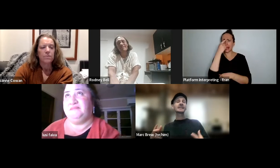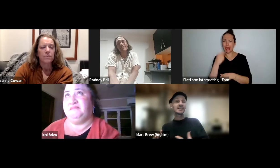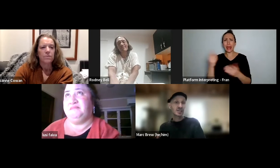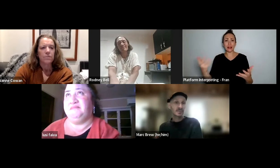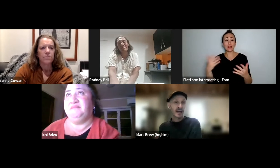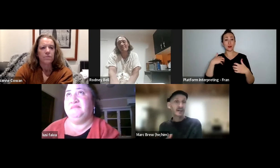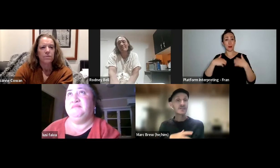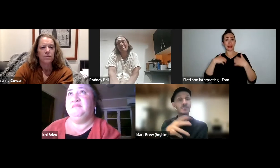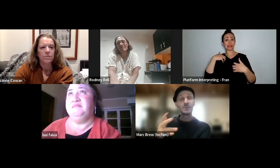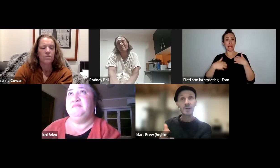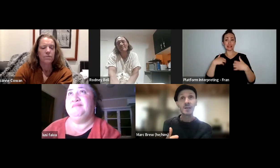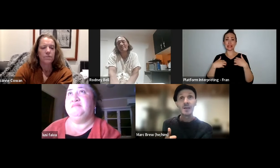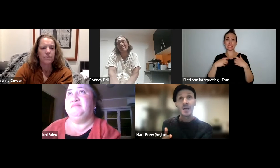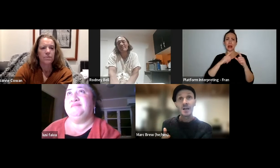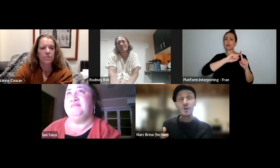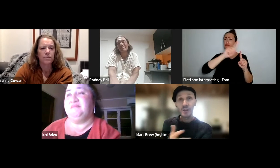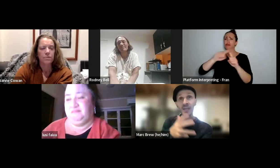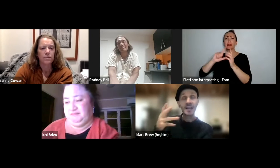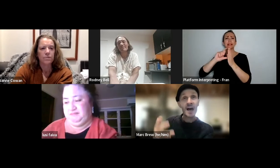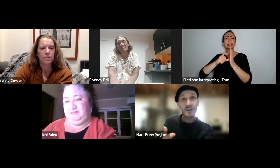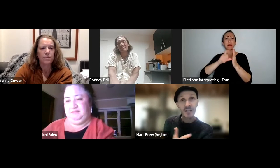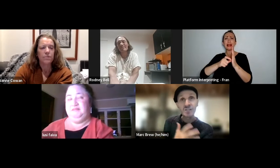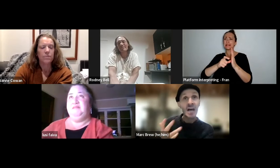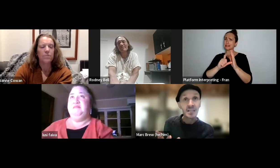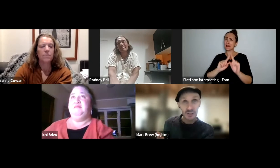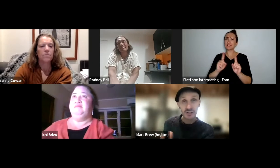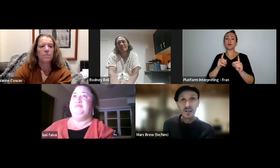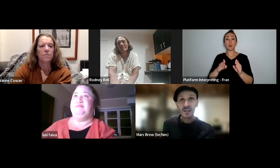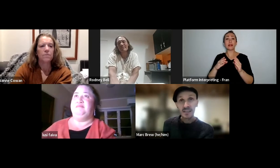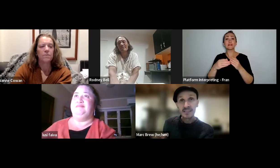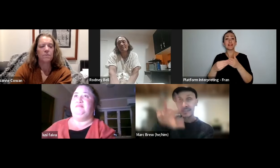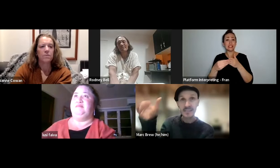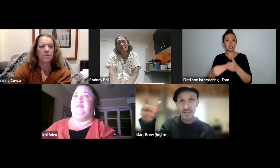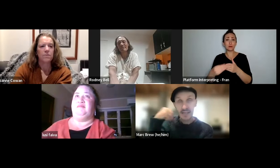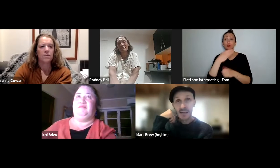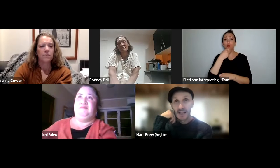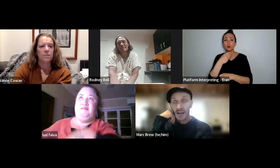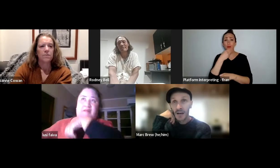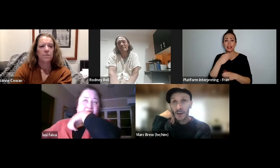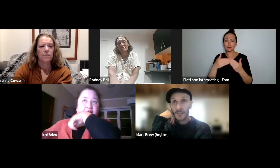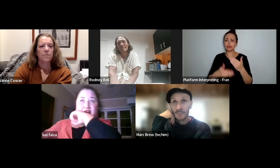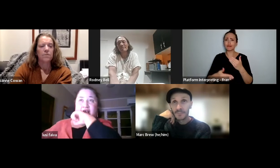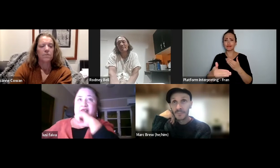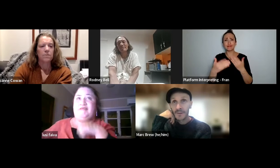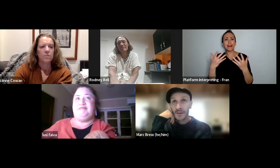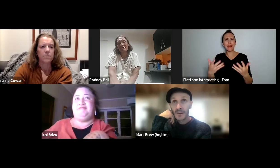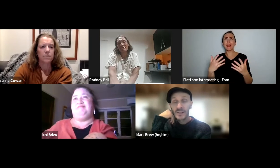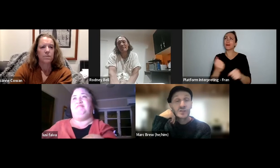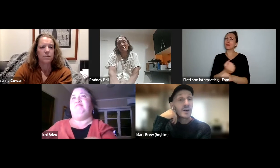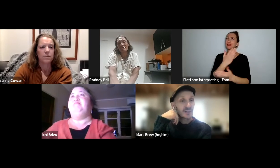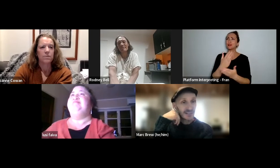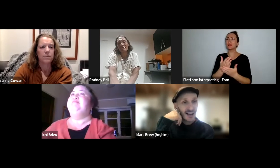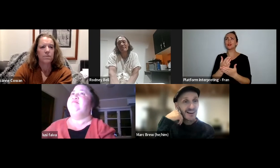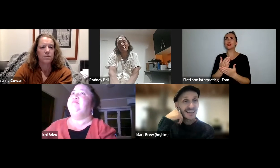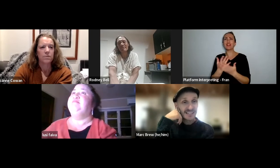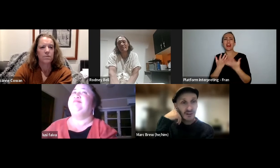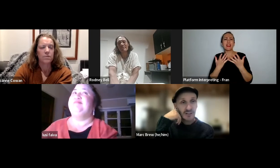to leadership and to look at - looking at how they can challenge existing um structures, hierarchy and